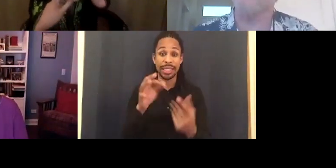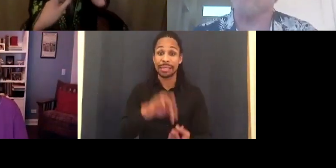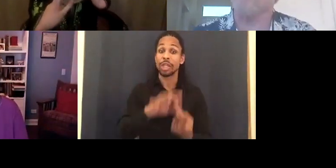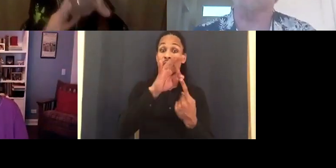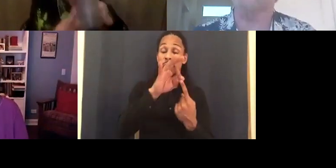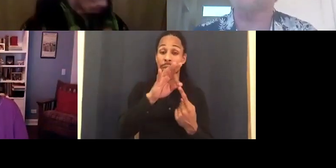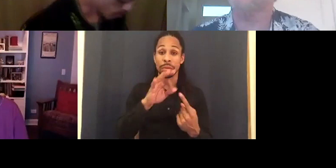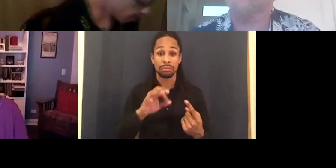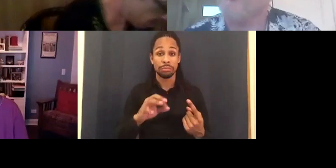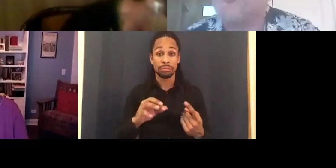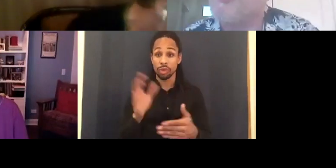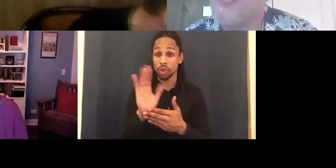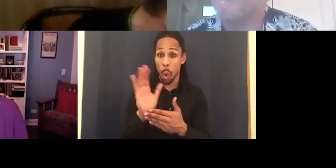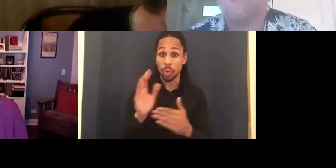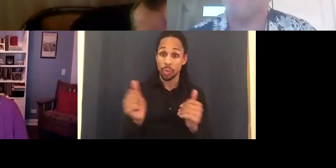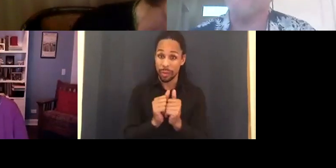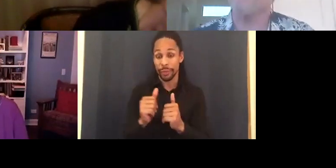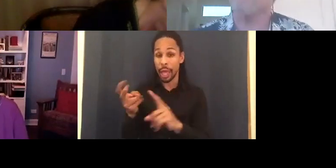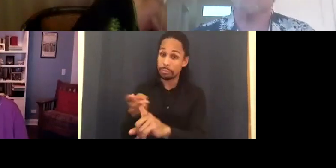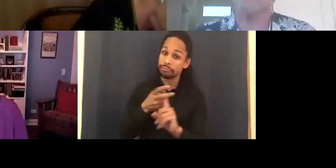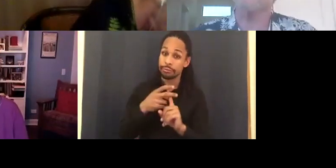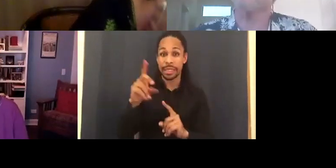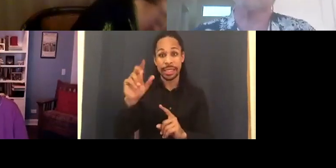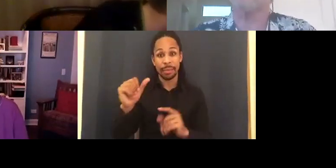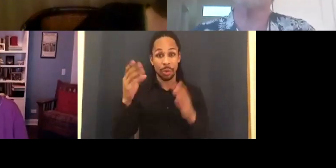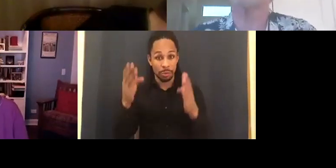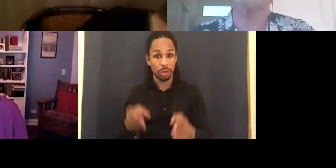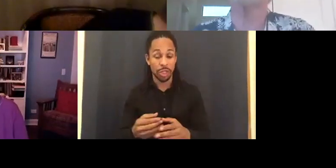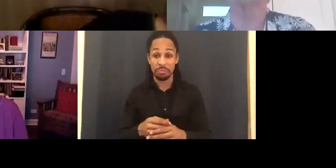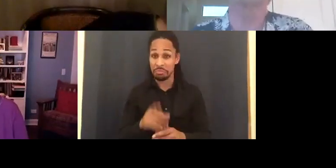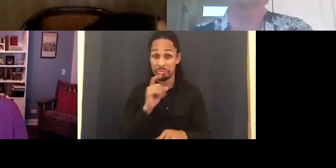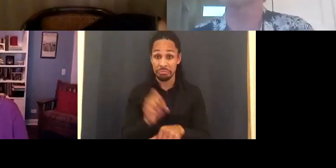all encouraged by? Salome, what do you feel good about